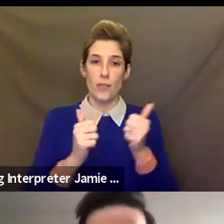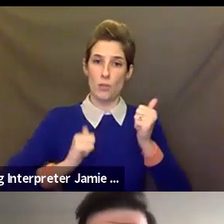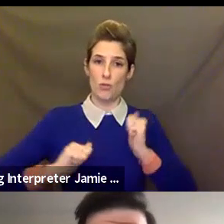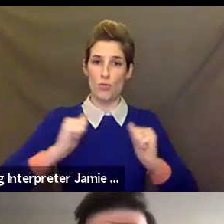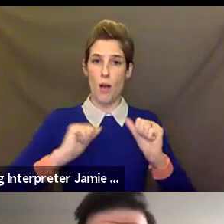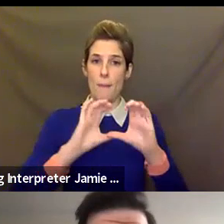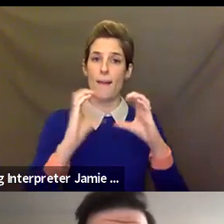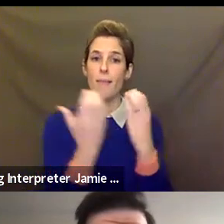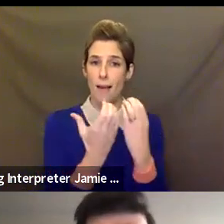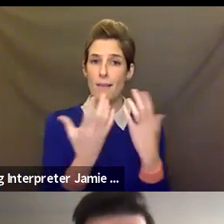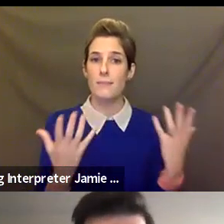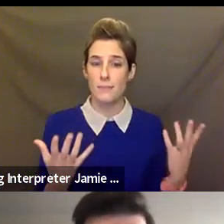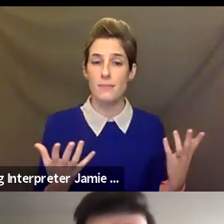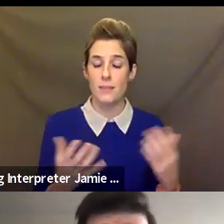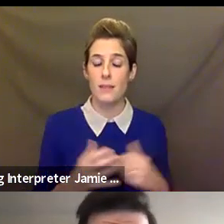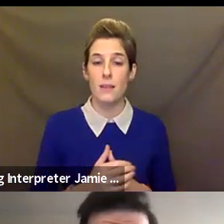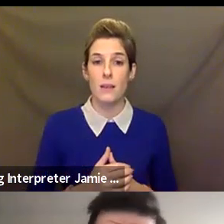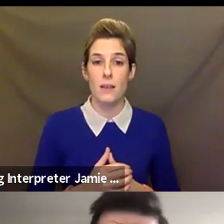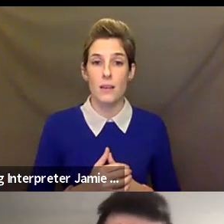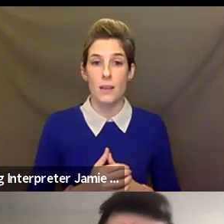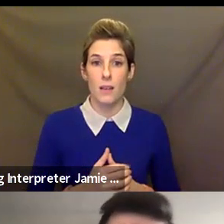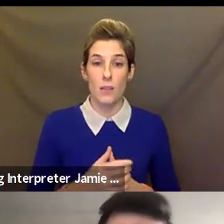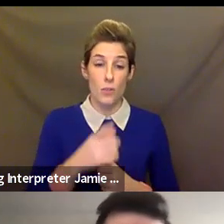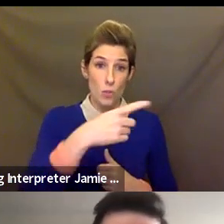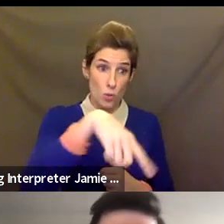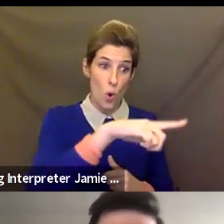schools in the city that have a commitment to arts education but